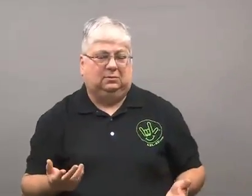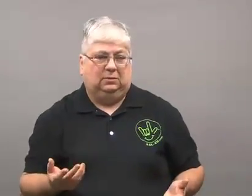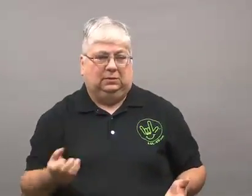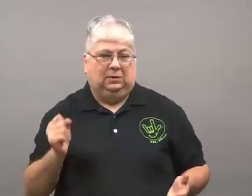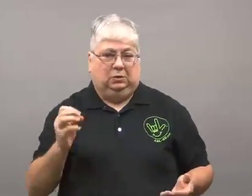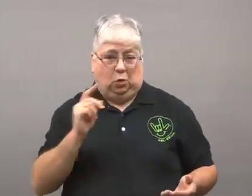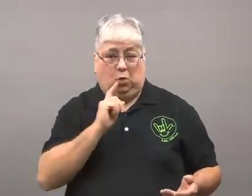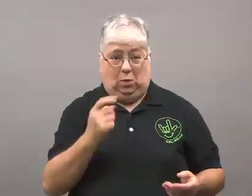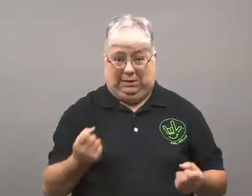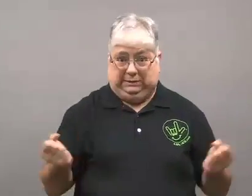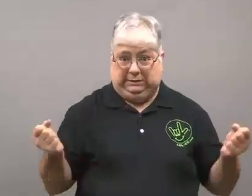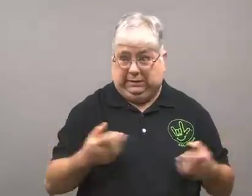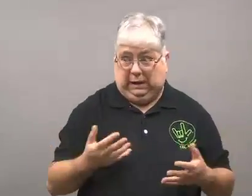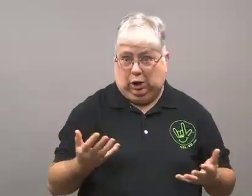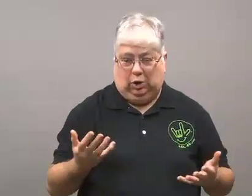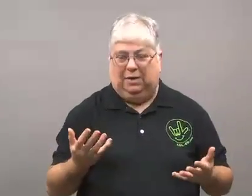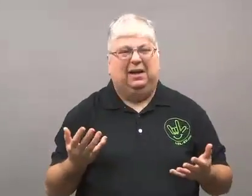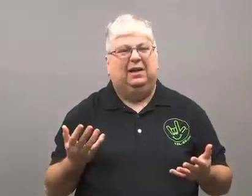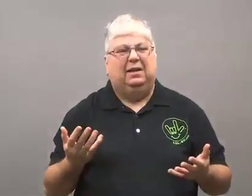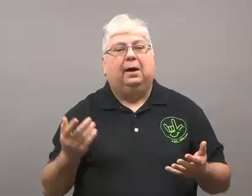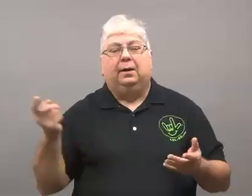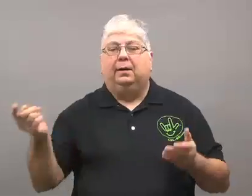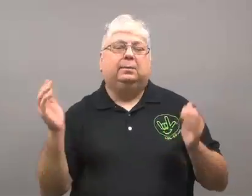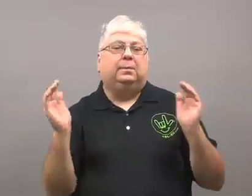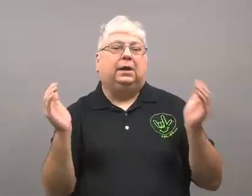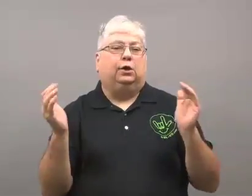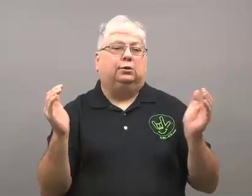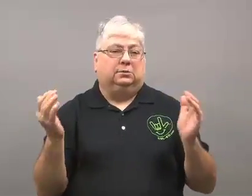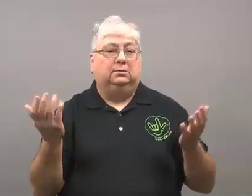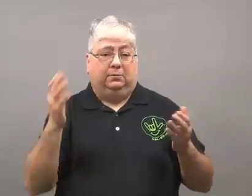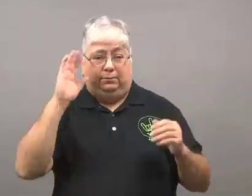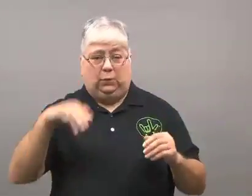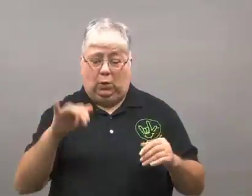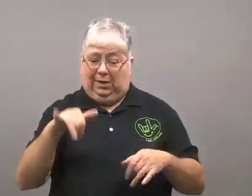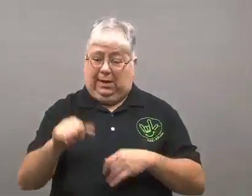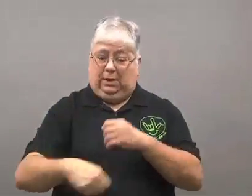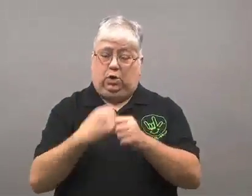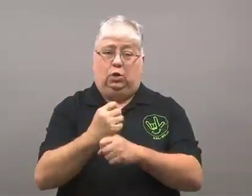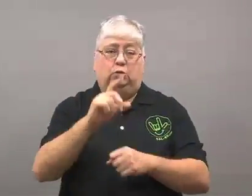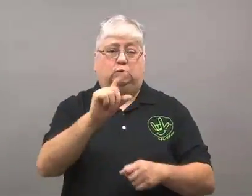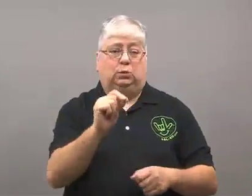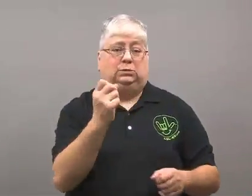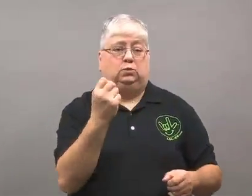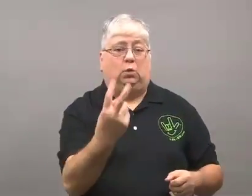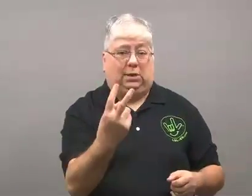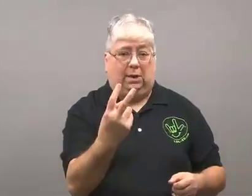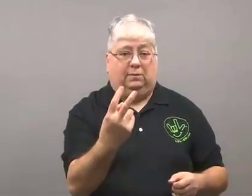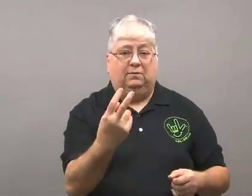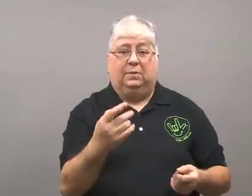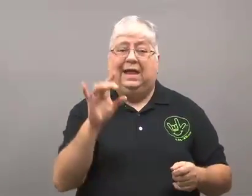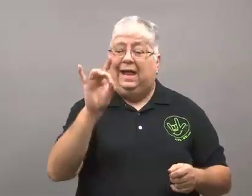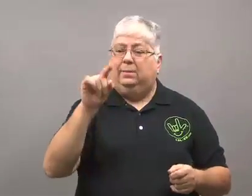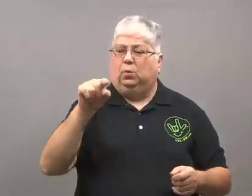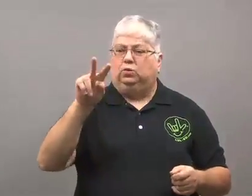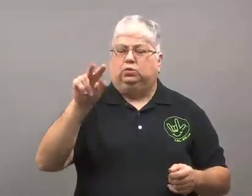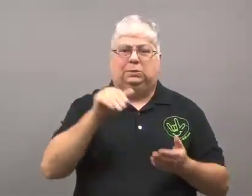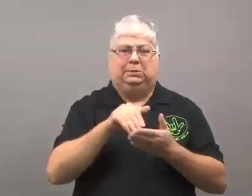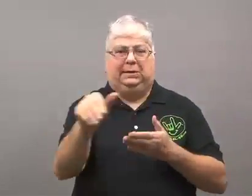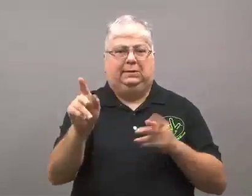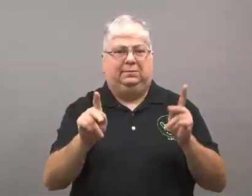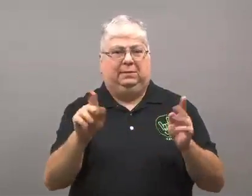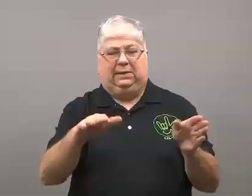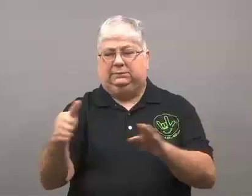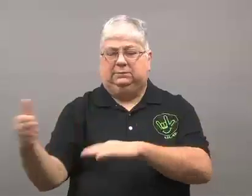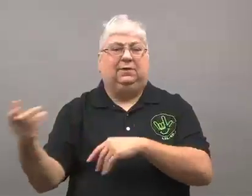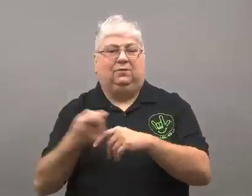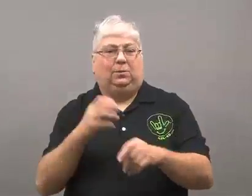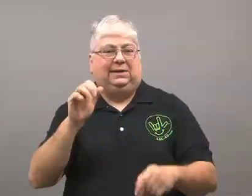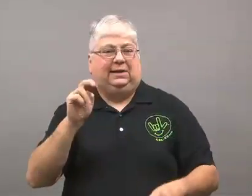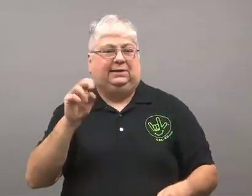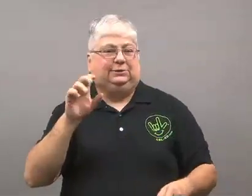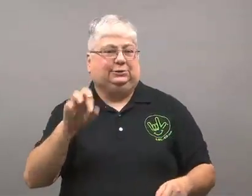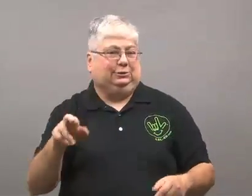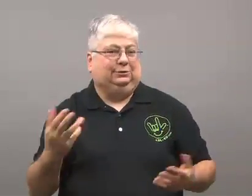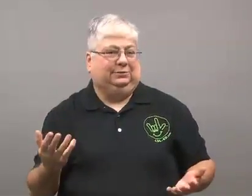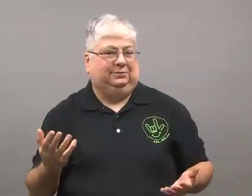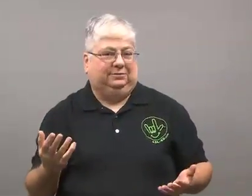Before becoming scared, consider these numbers; 2012 8.2 million people died from cancer.